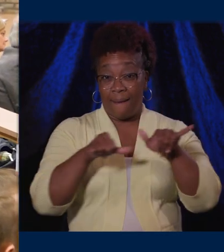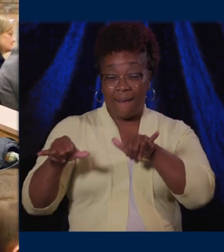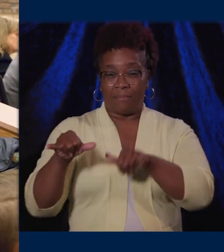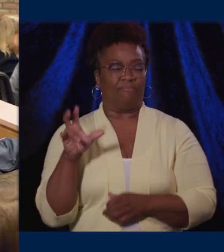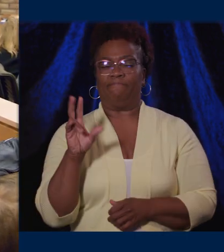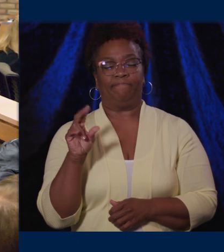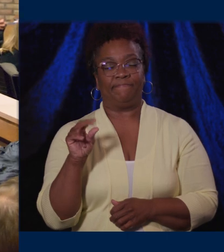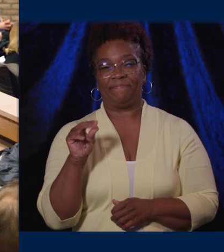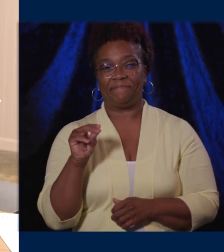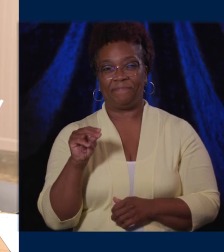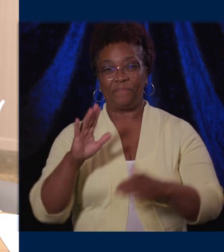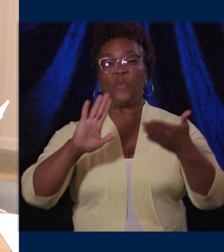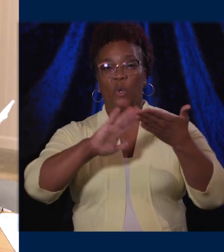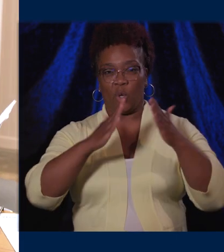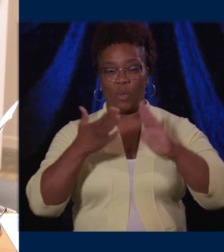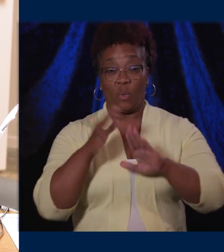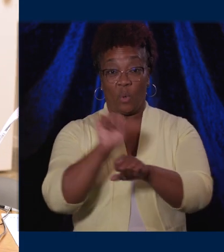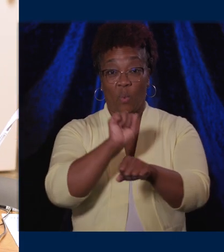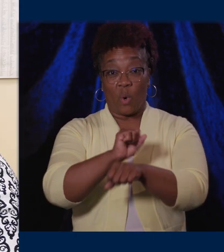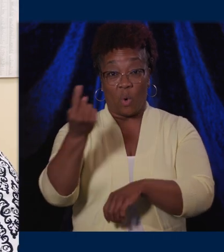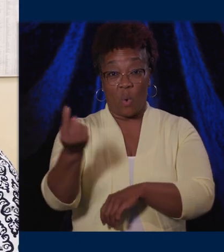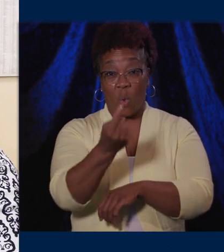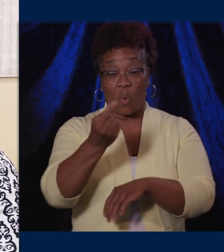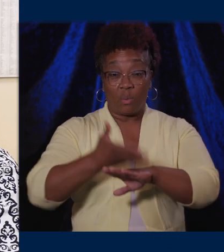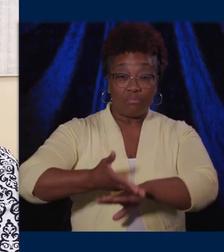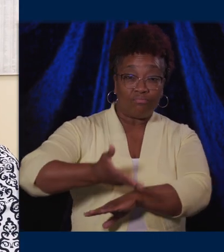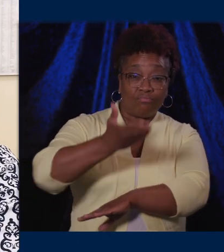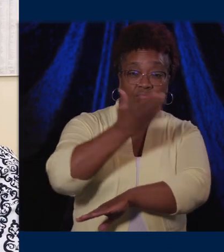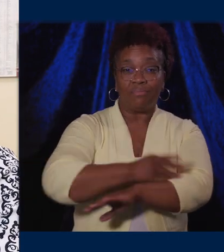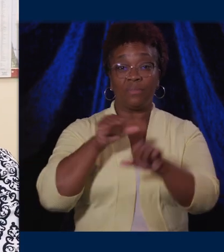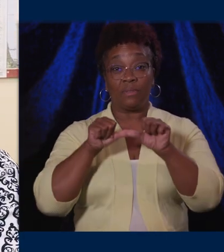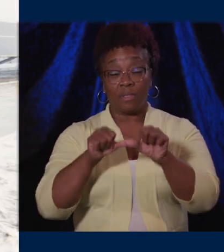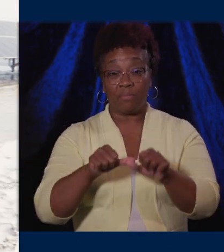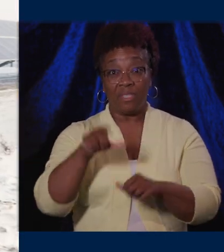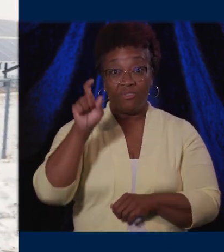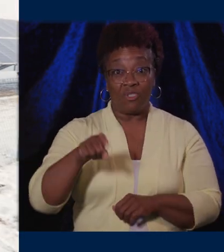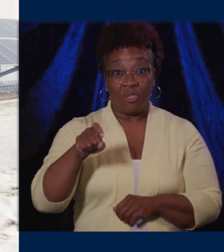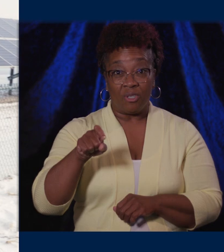and that communities shouldn’t have to act alone to have a positive impact on sustainability.